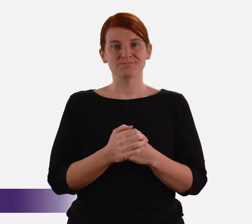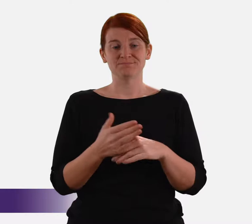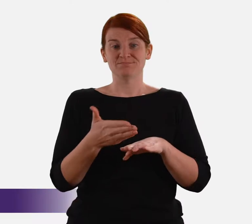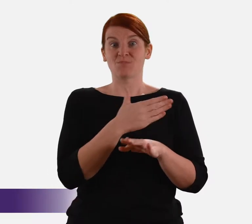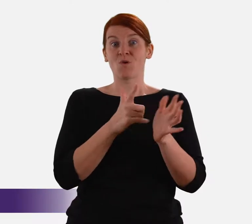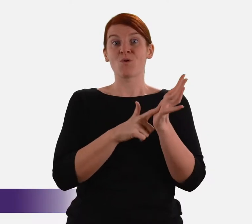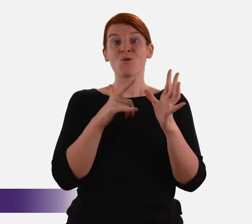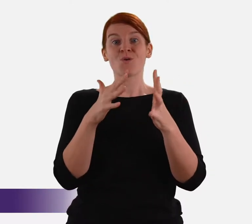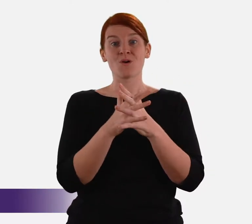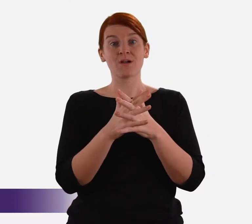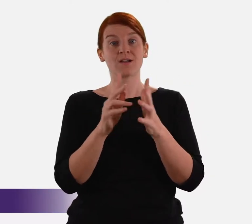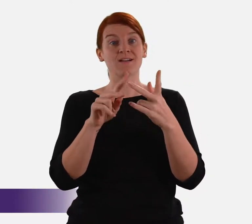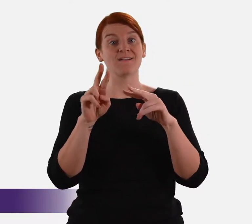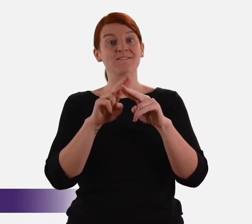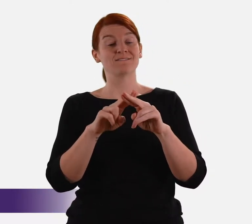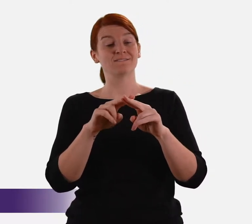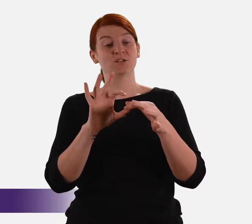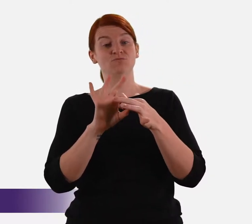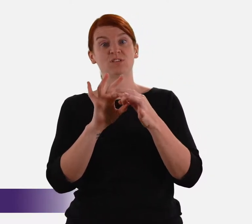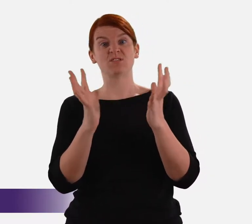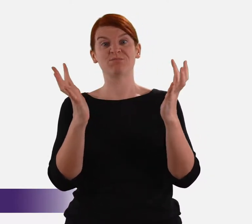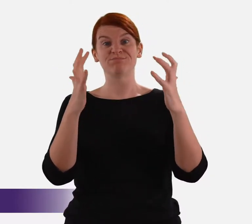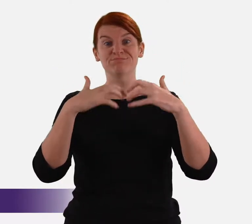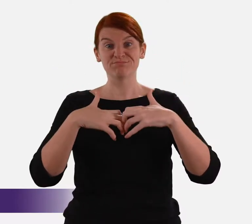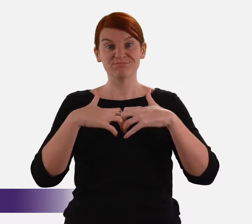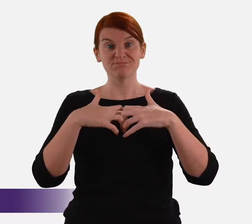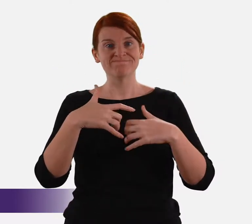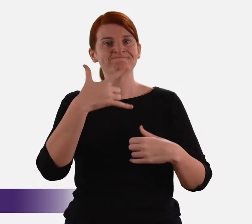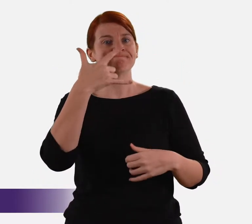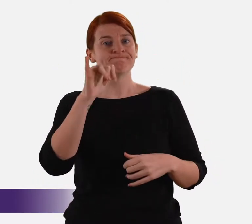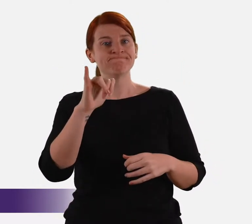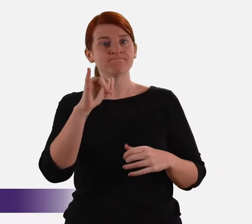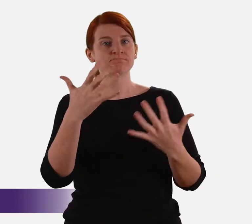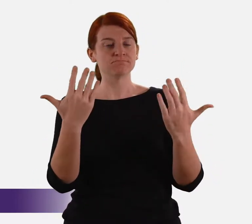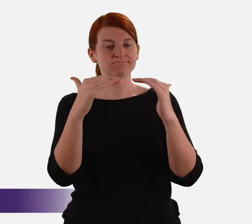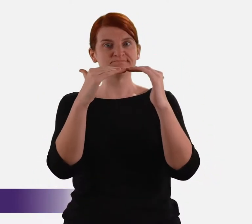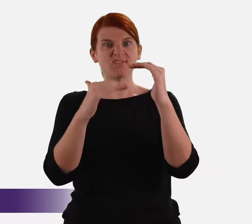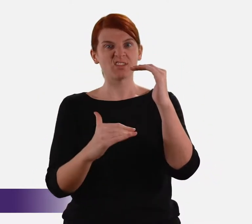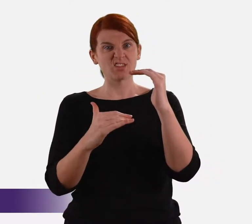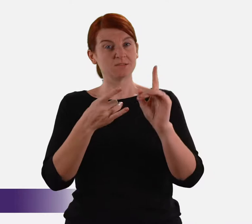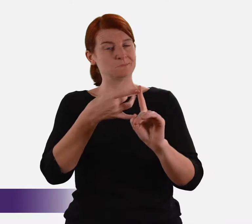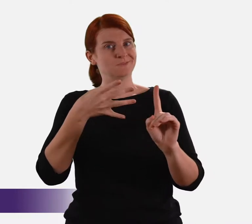This led directly to legislation in New South Wales